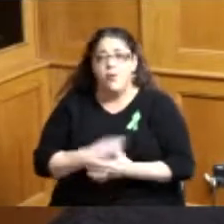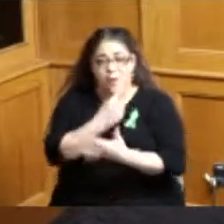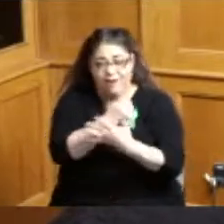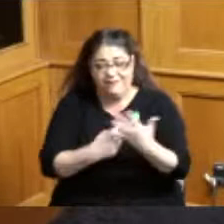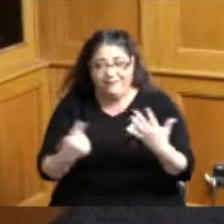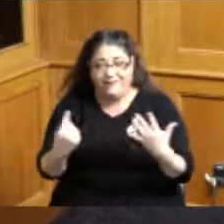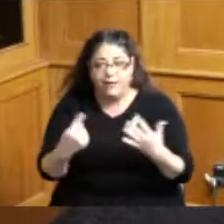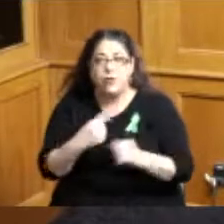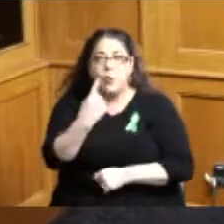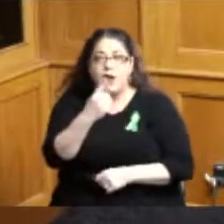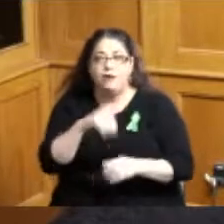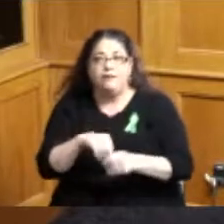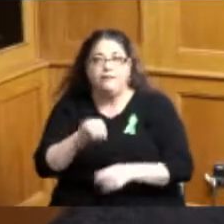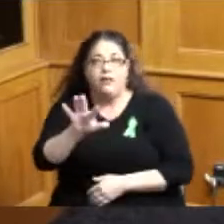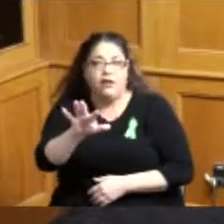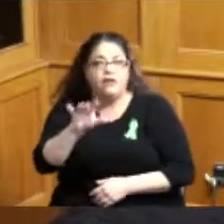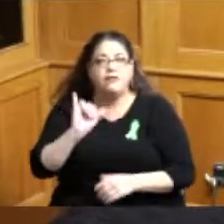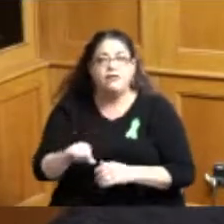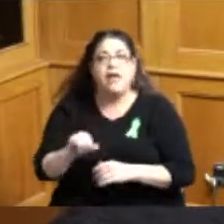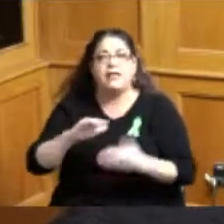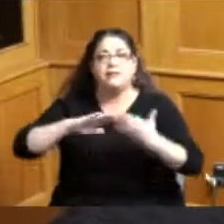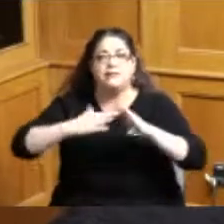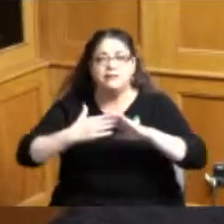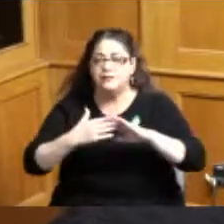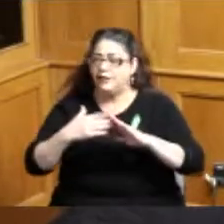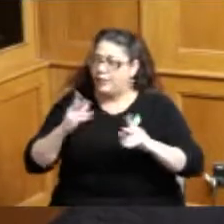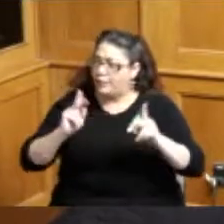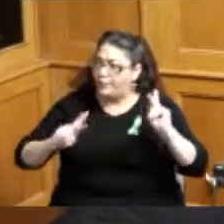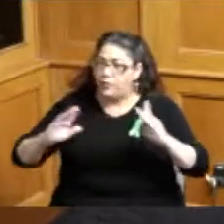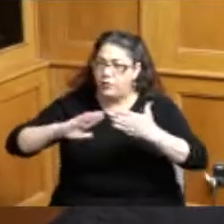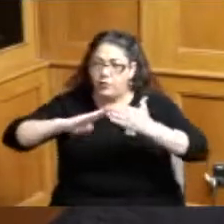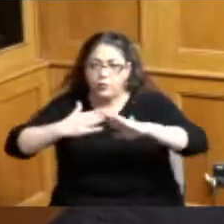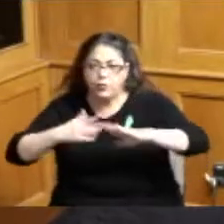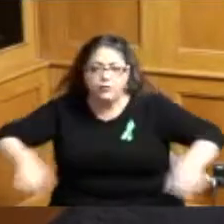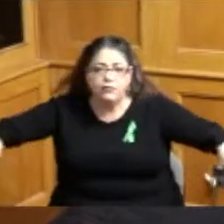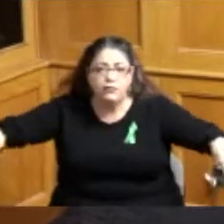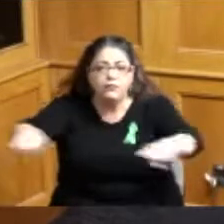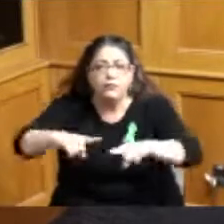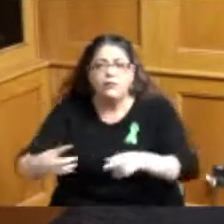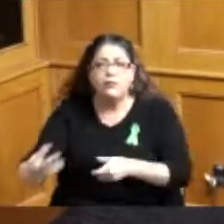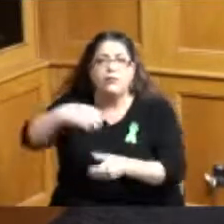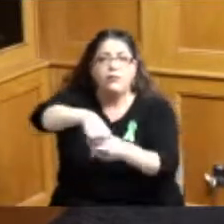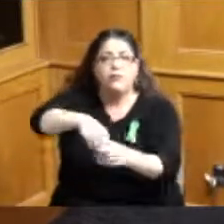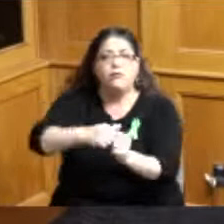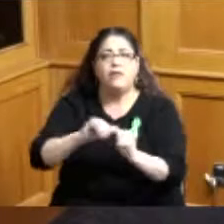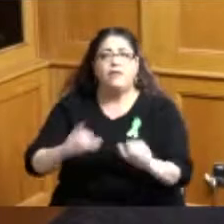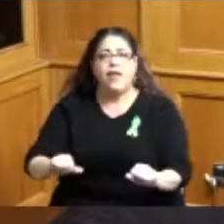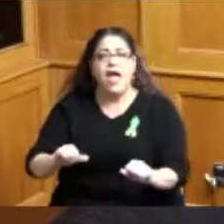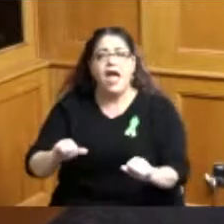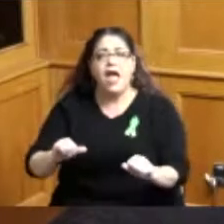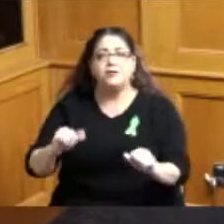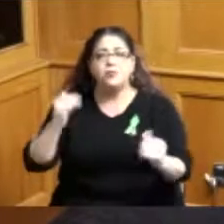partners urged citizens agencies and organizations to participate in raising awareness about mental